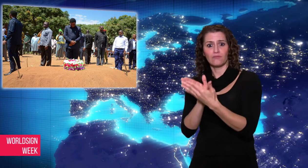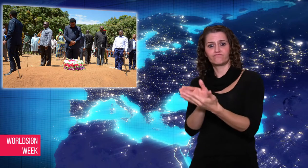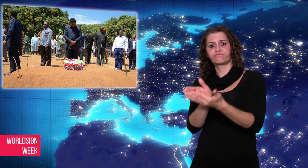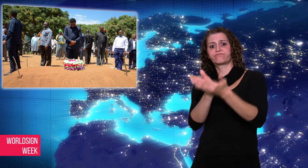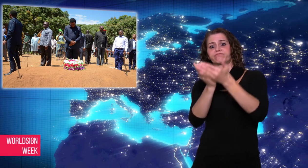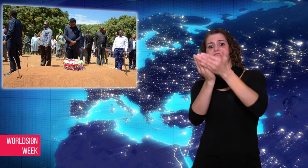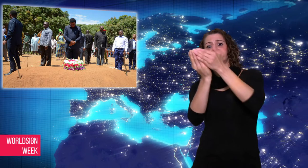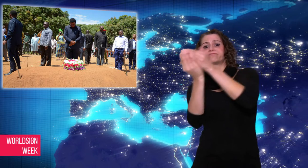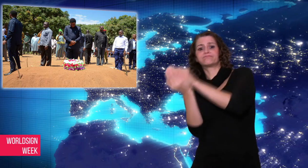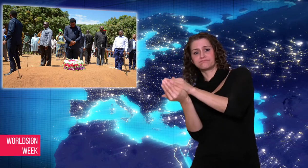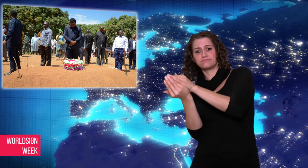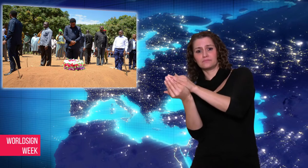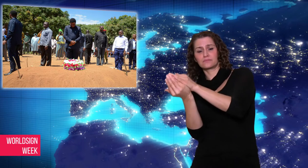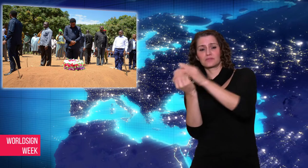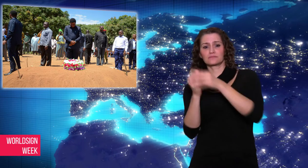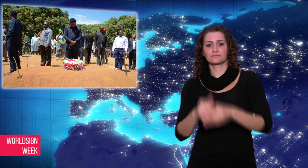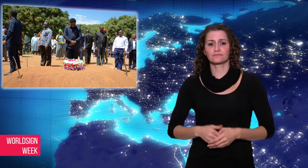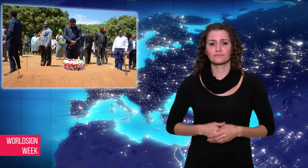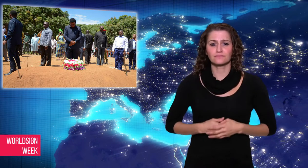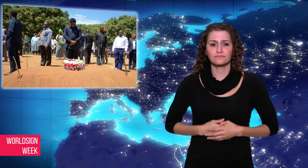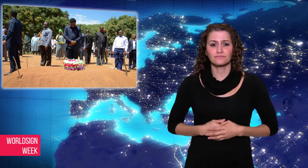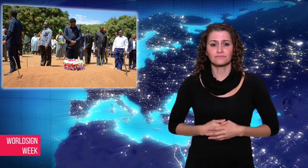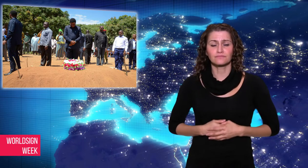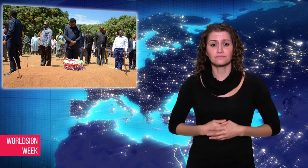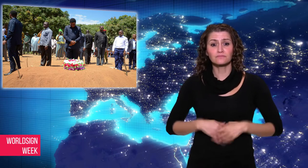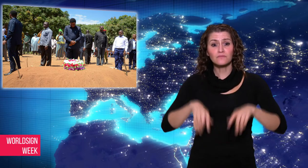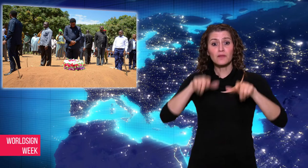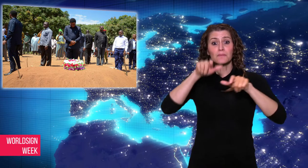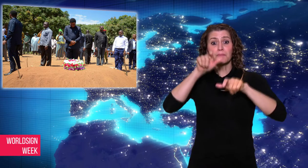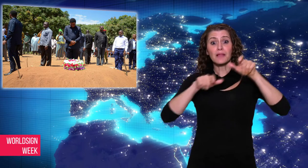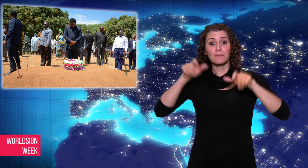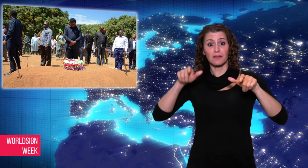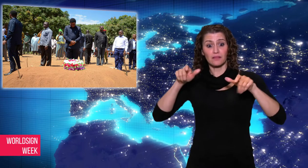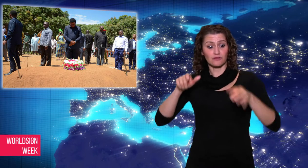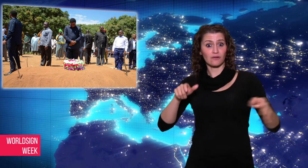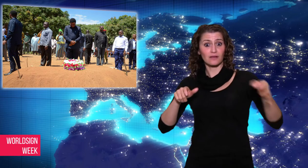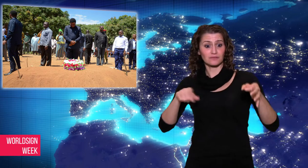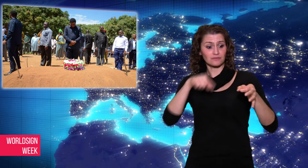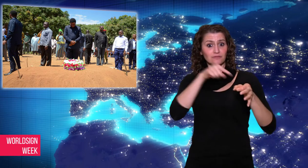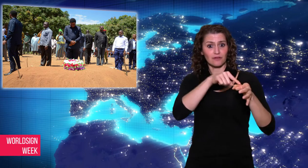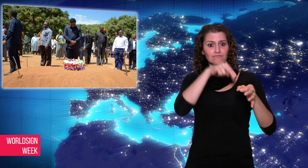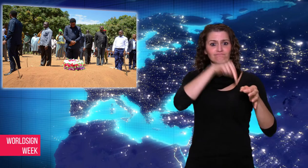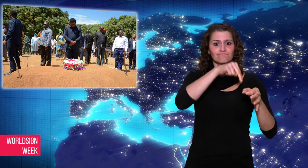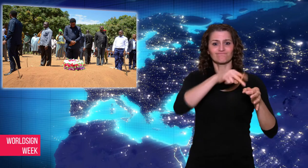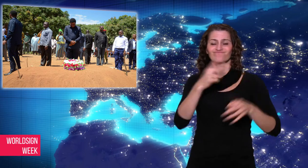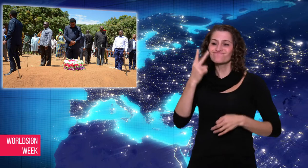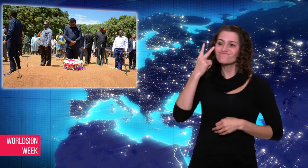over 50 meters away from the